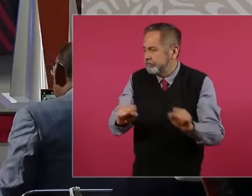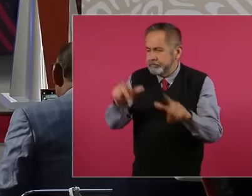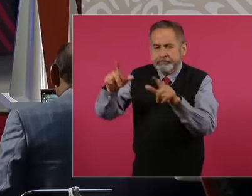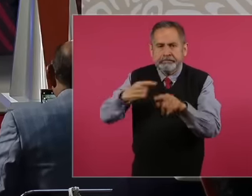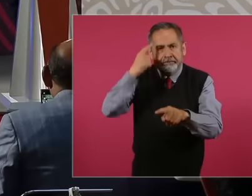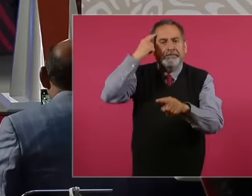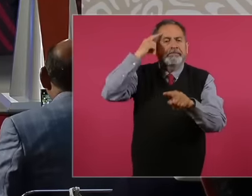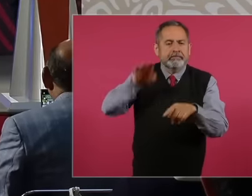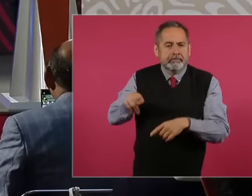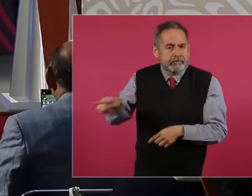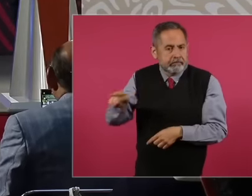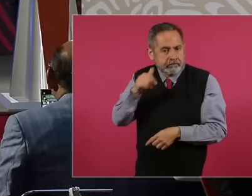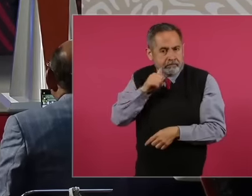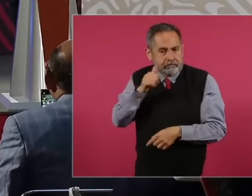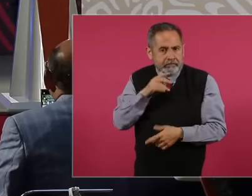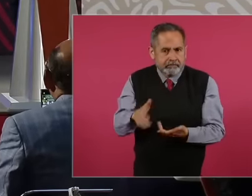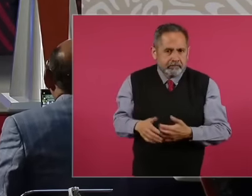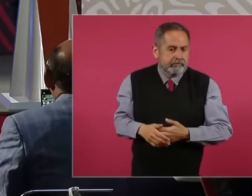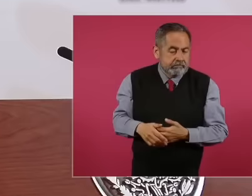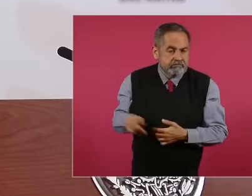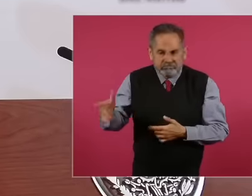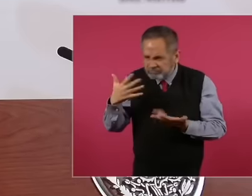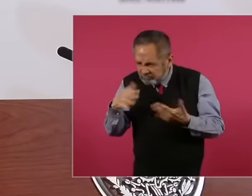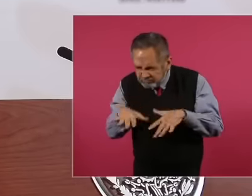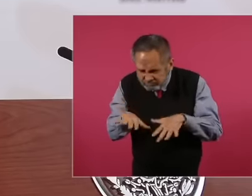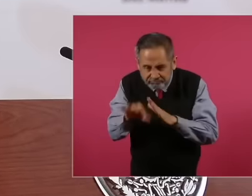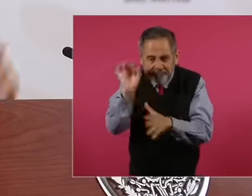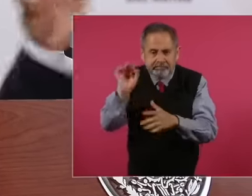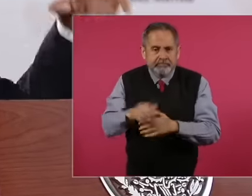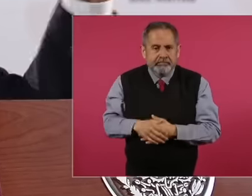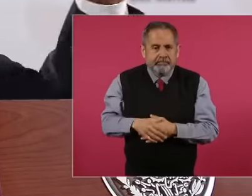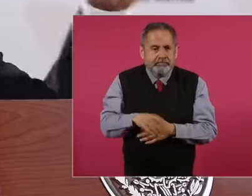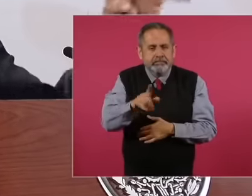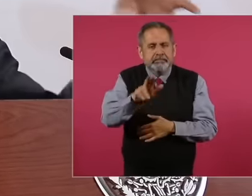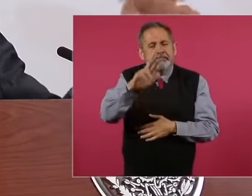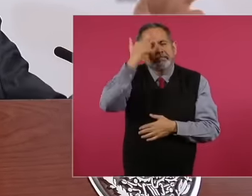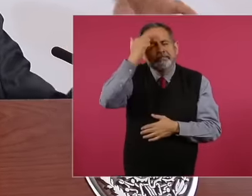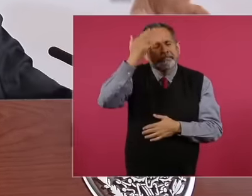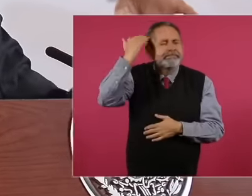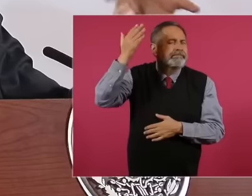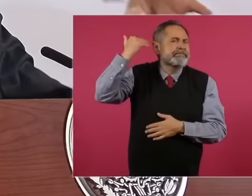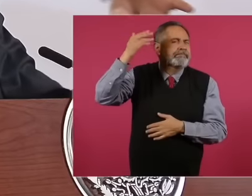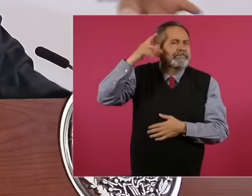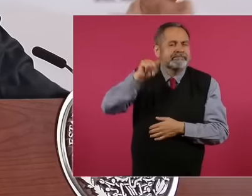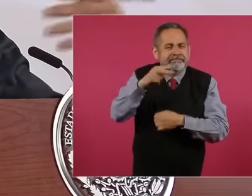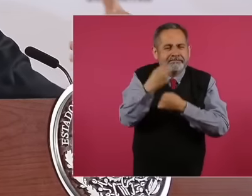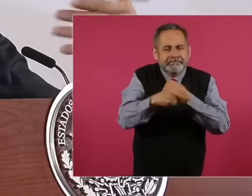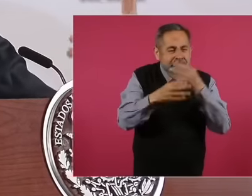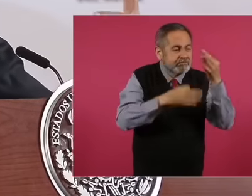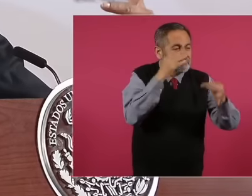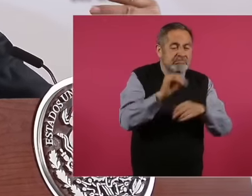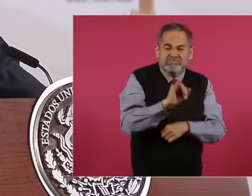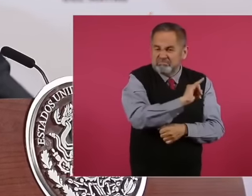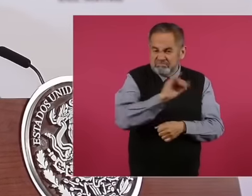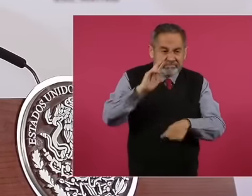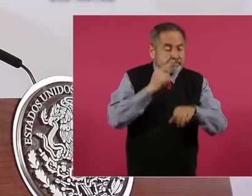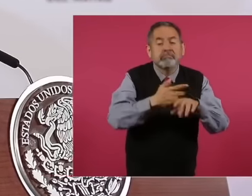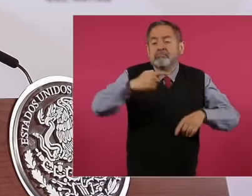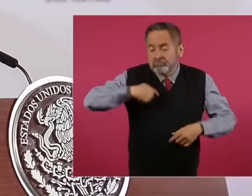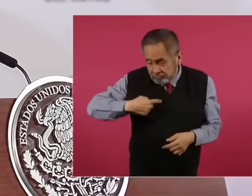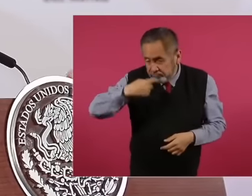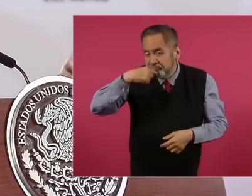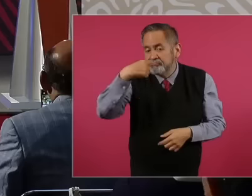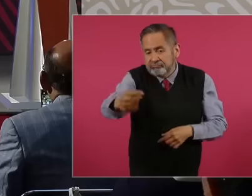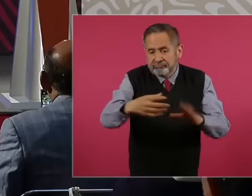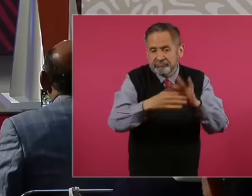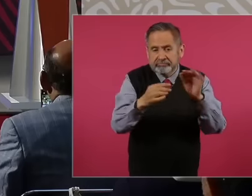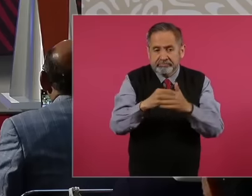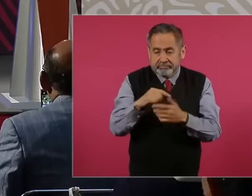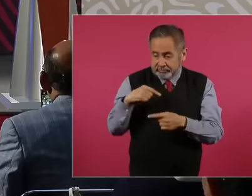it had appeared on the television stations irresponsibly, what's more, I said it the next day